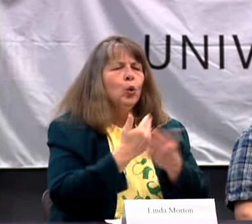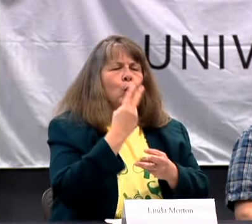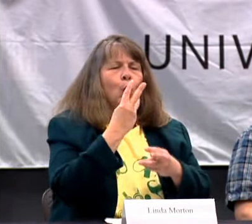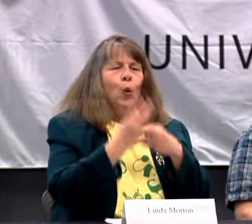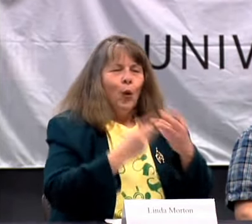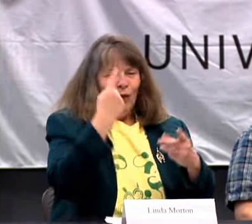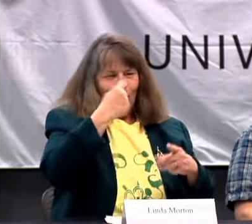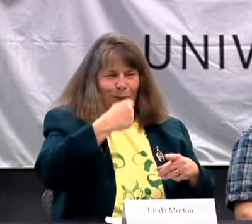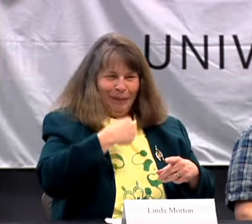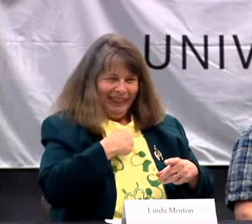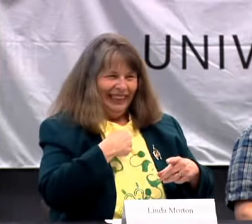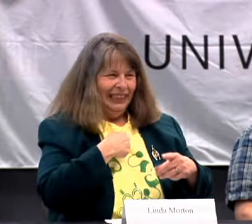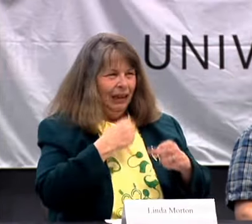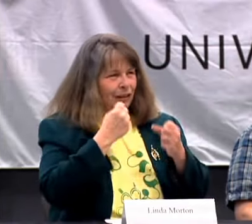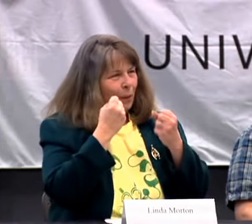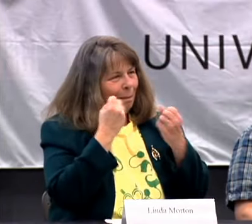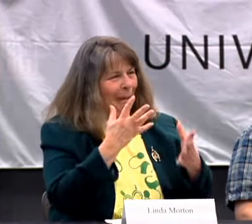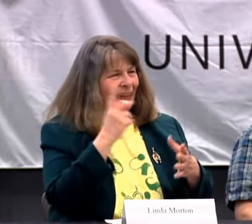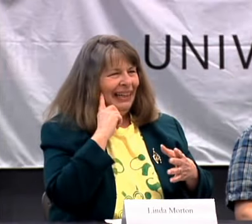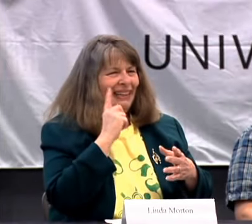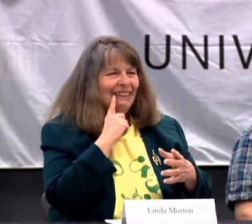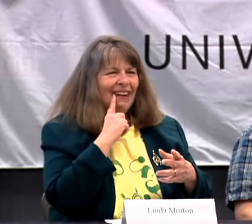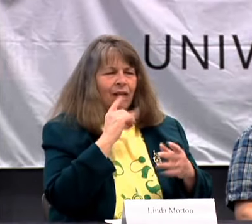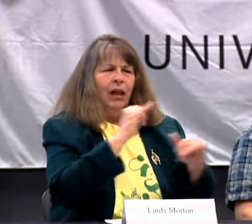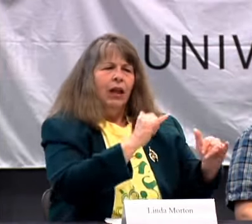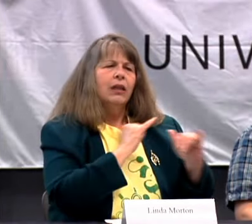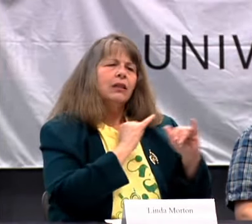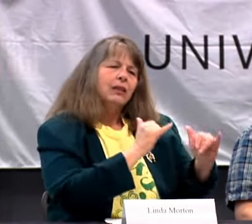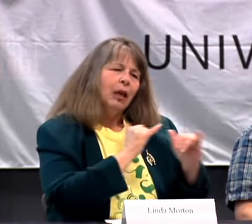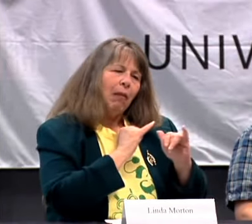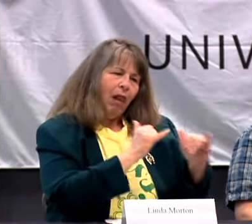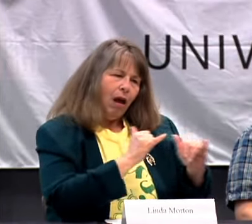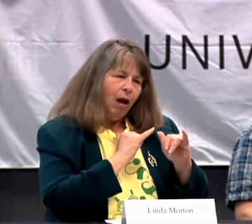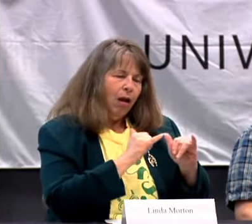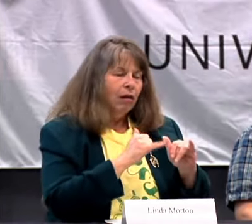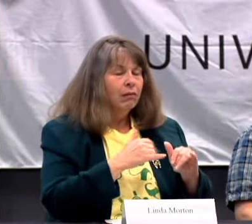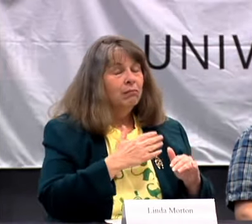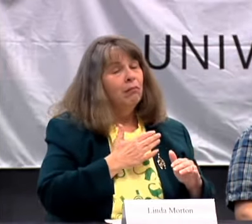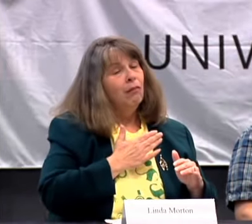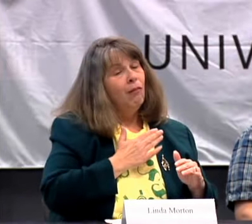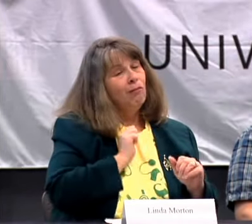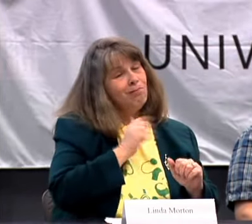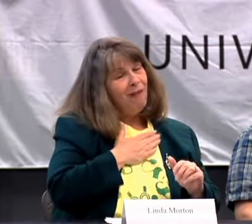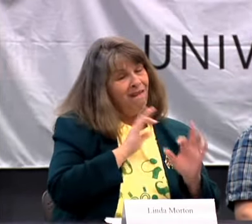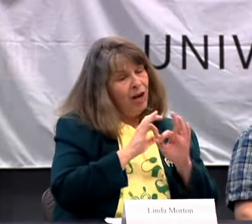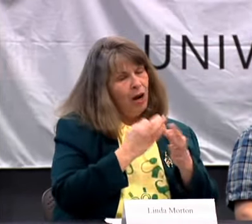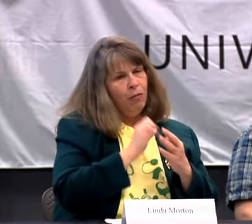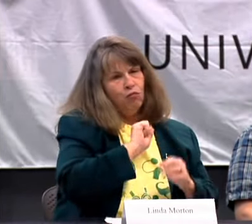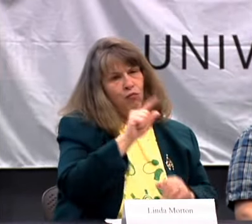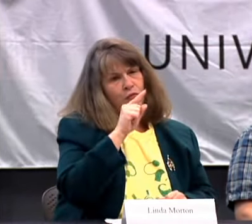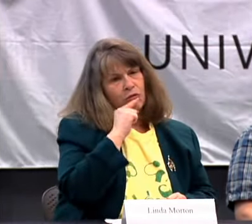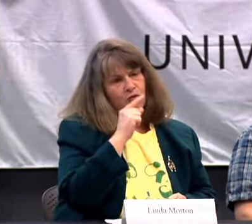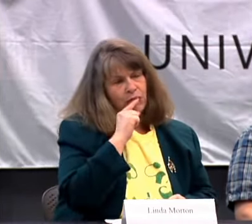LANGUAGE. IT WAS AN AMAZING NEW WORLD FOR ME. THERE WERE SO MANY